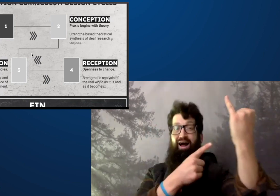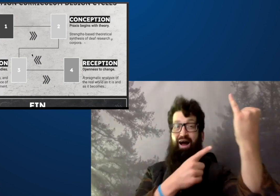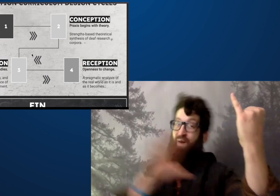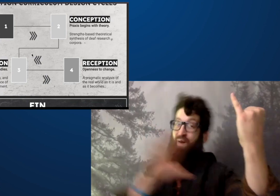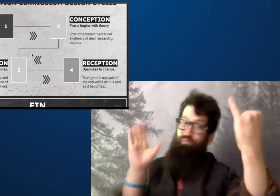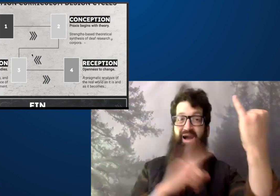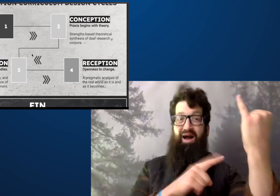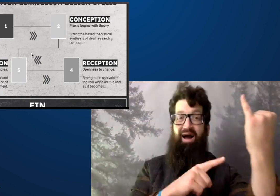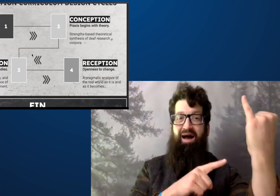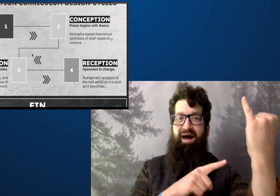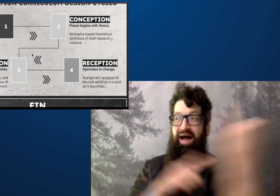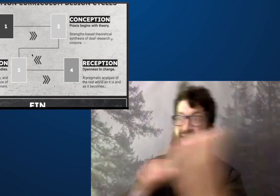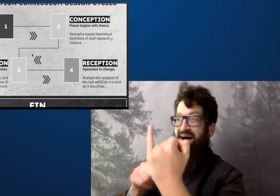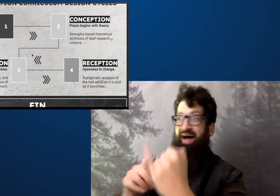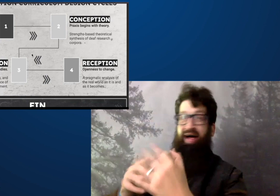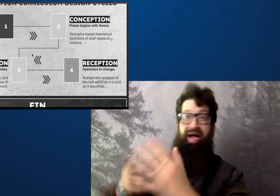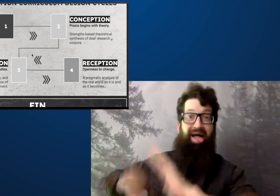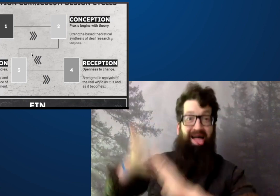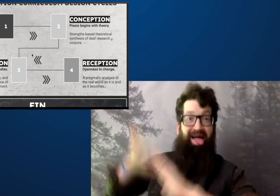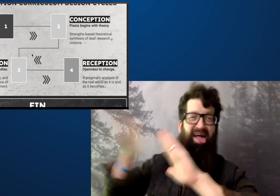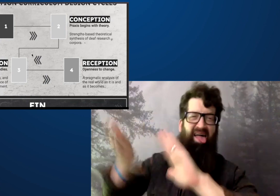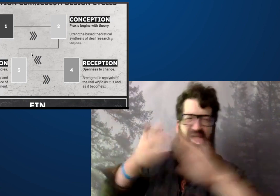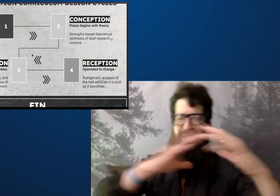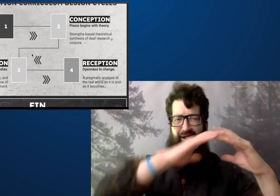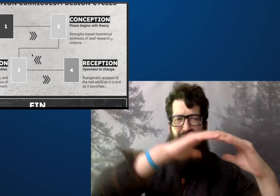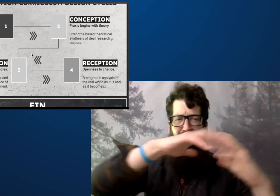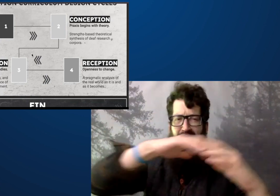You might have a beautiful idea.